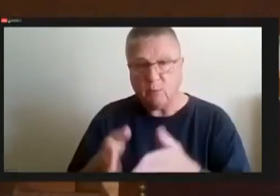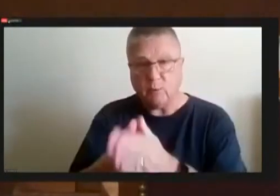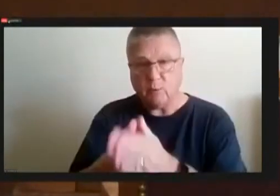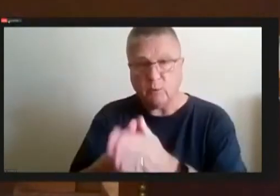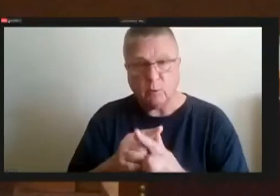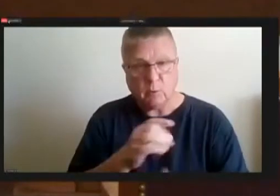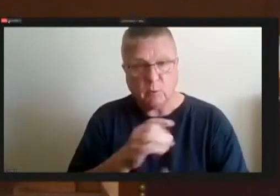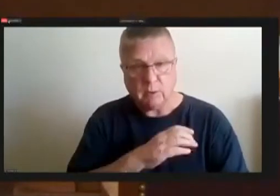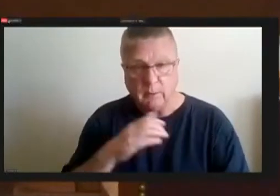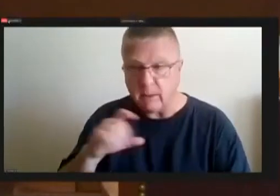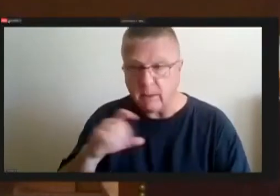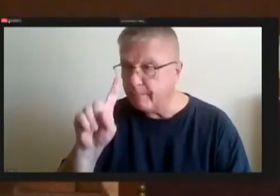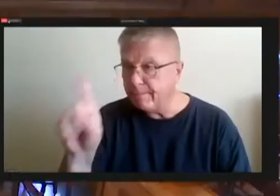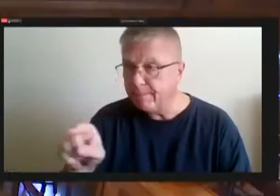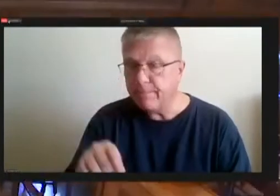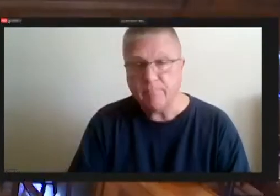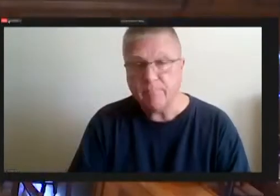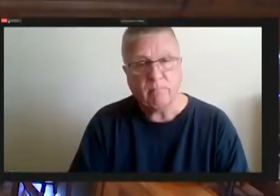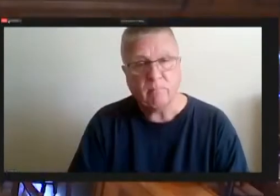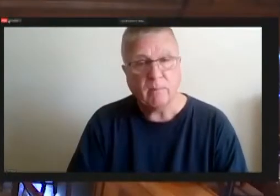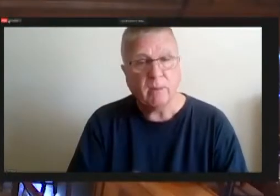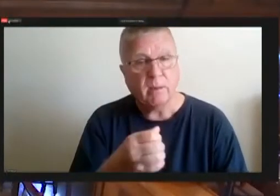The equipment leasing authority. Yes.